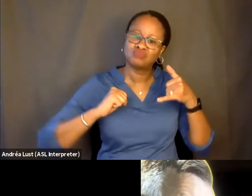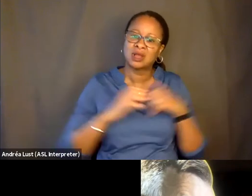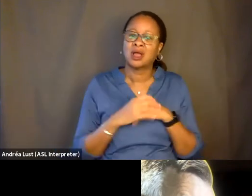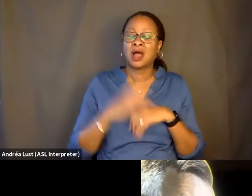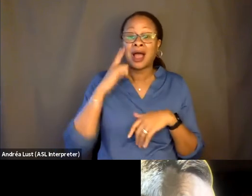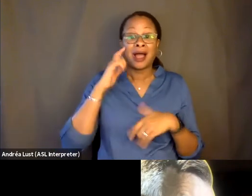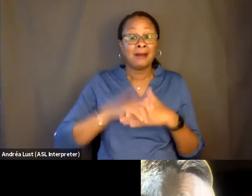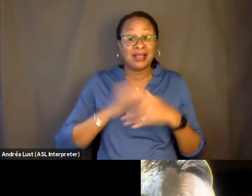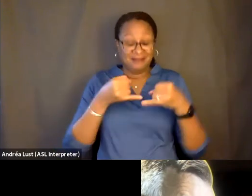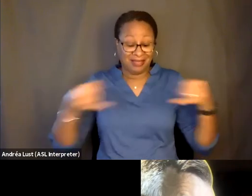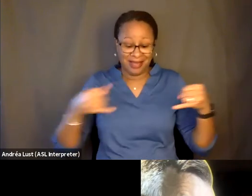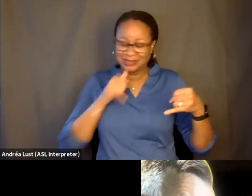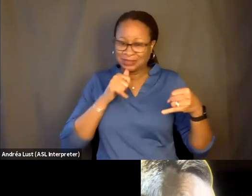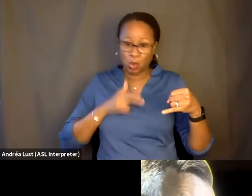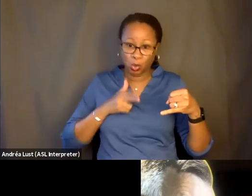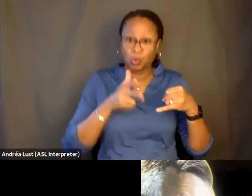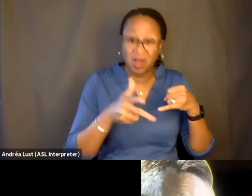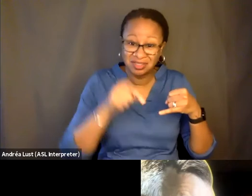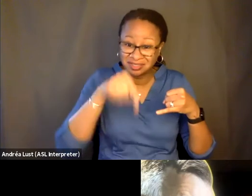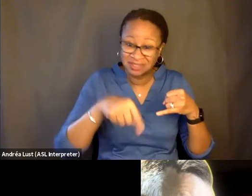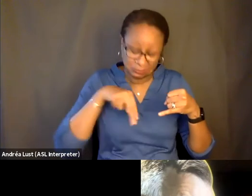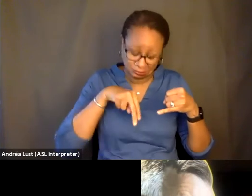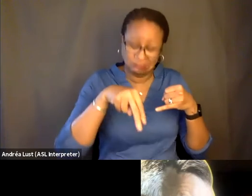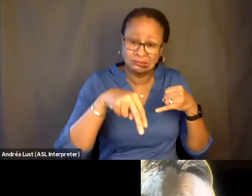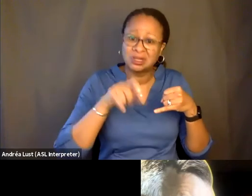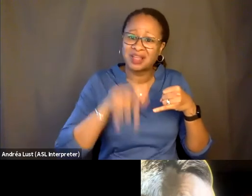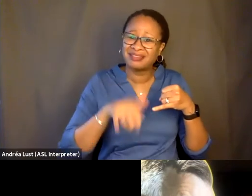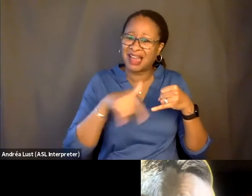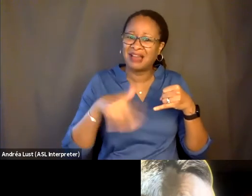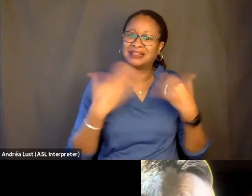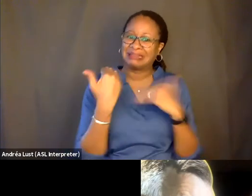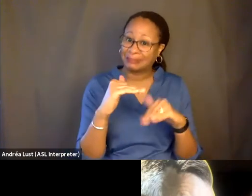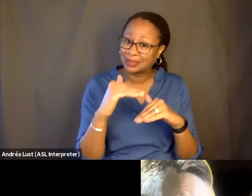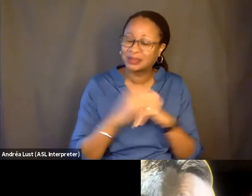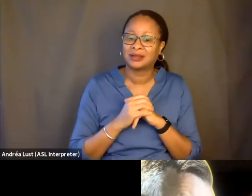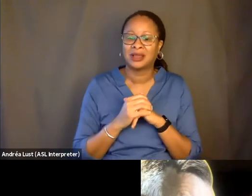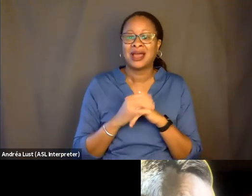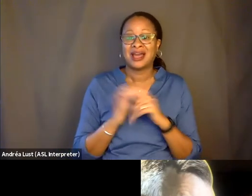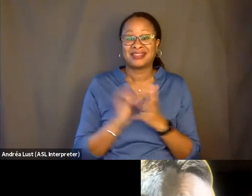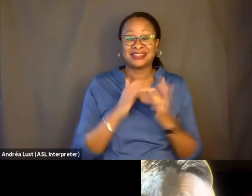that we don't want to cross, that mostly that's fear.